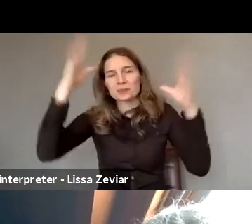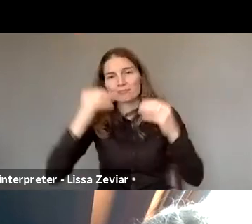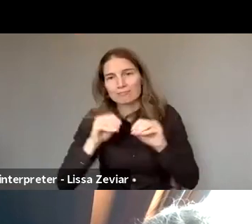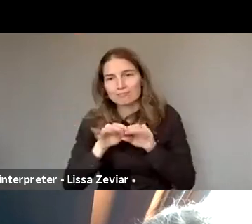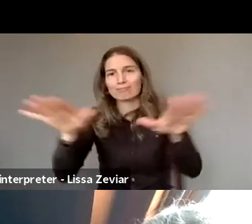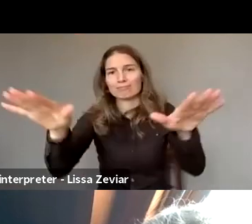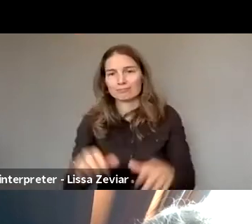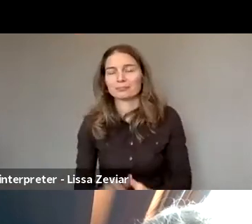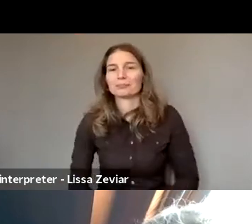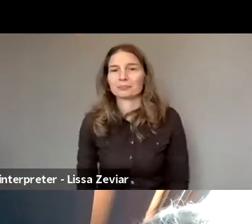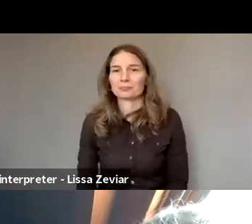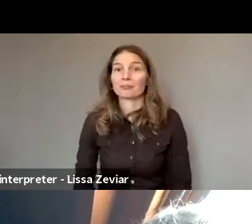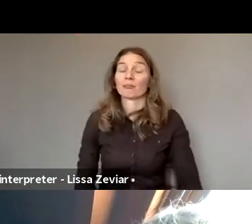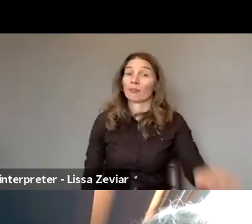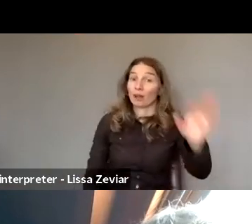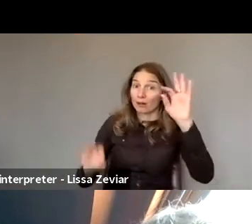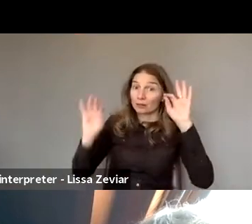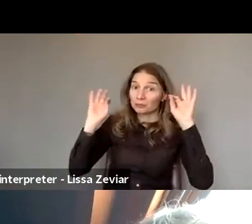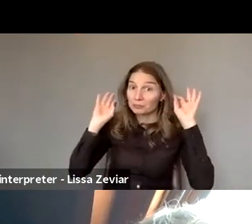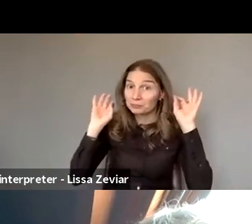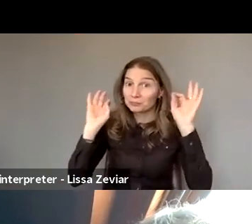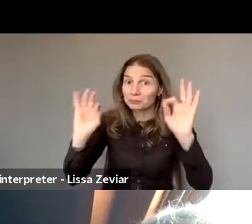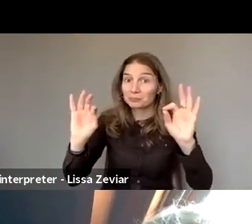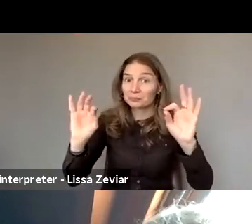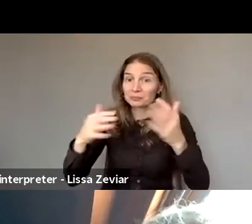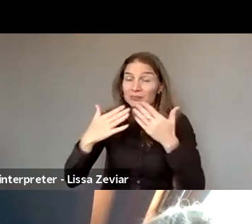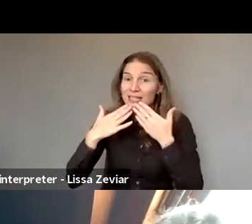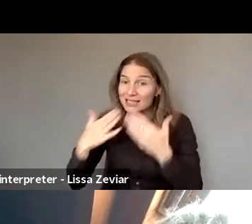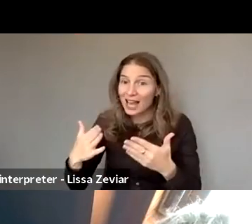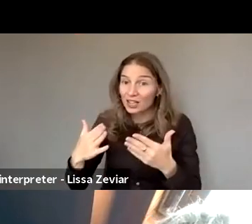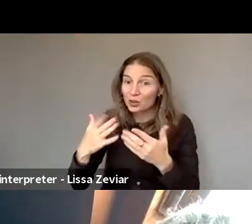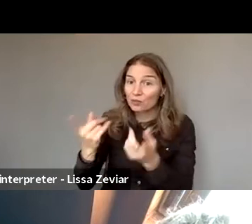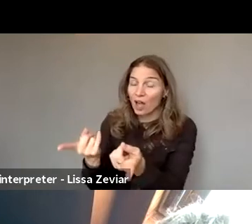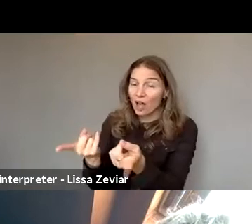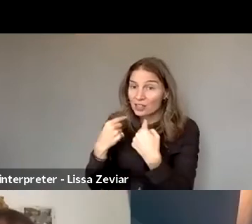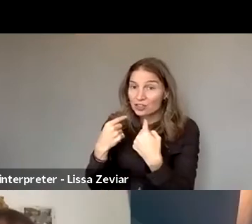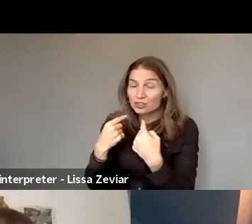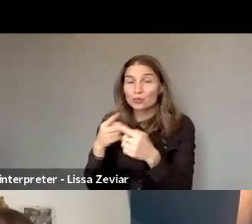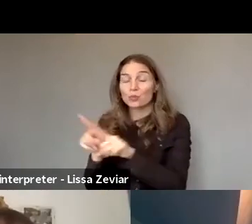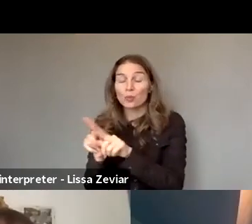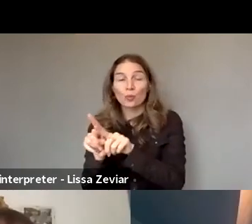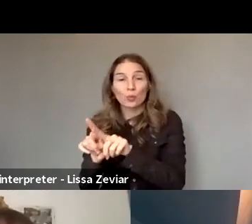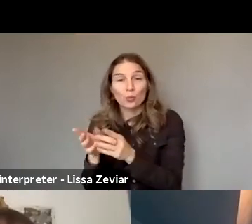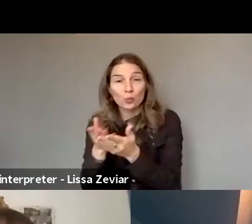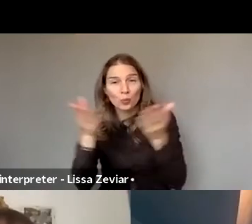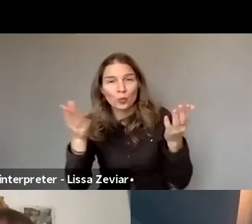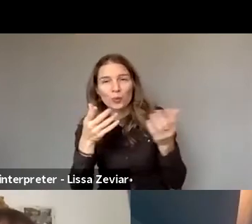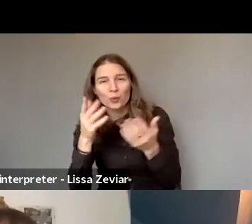Thank you very much also for these answers and for your support in translation, thank you so much.